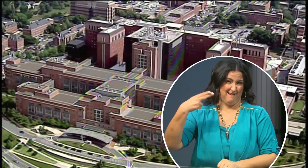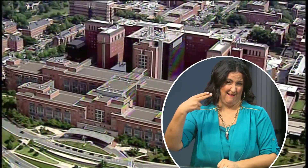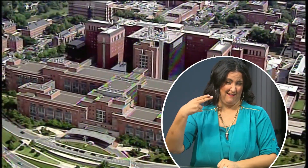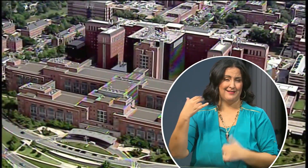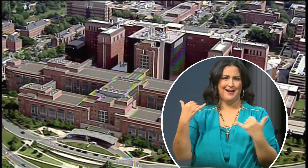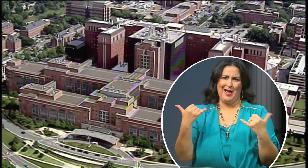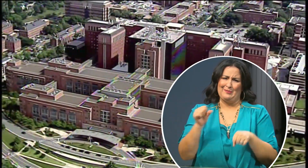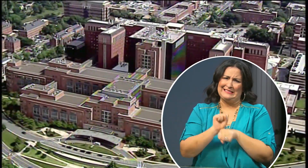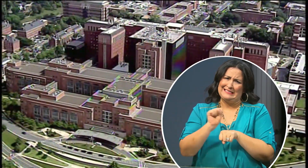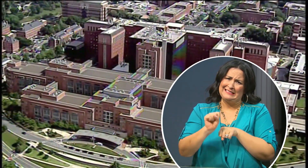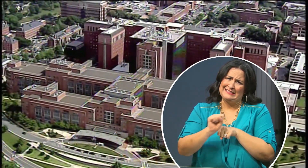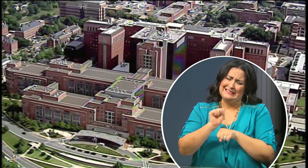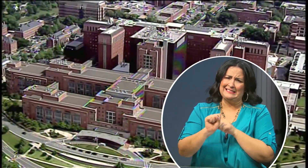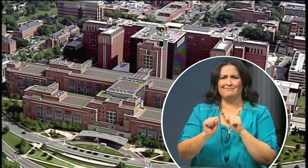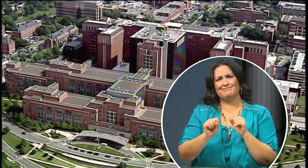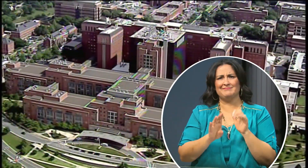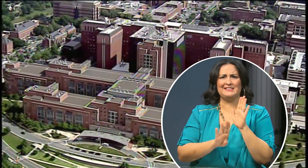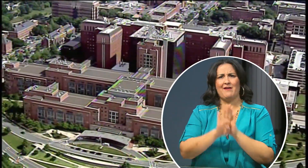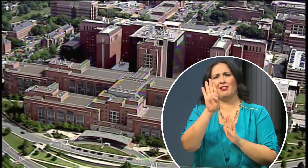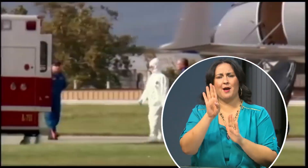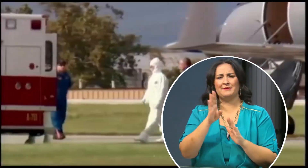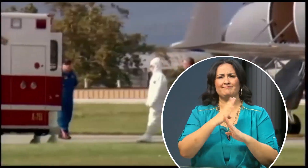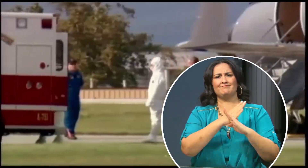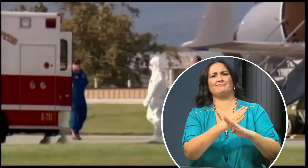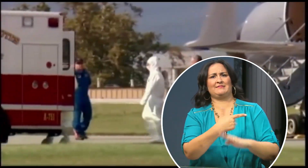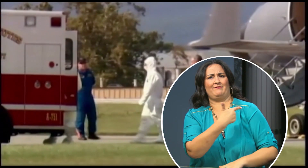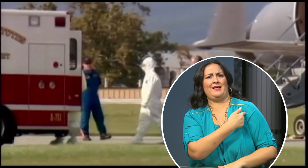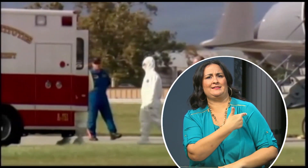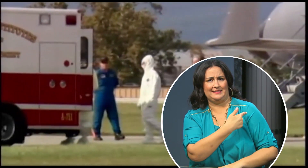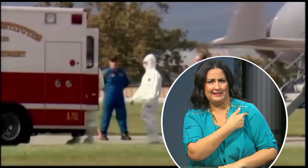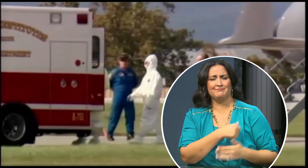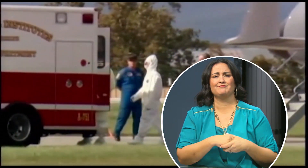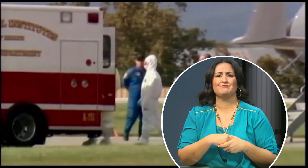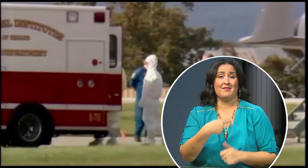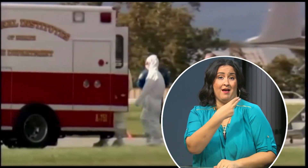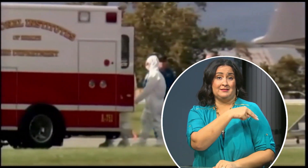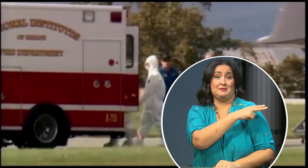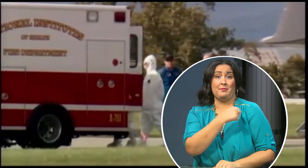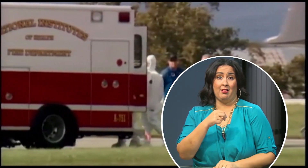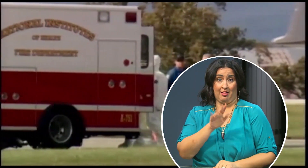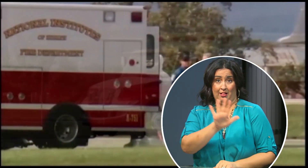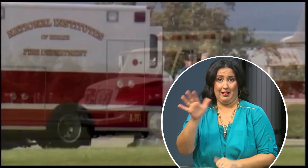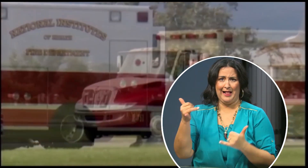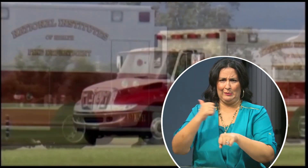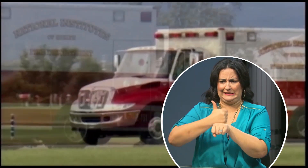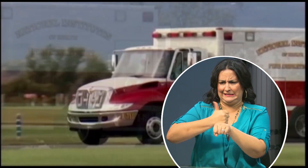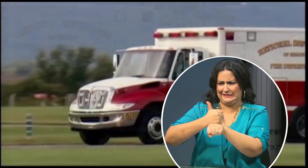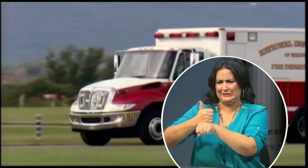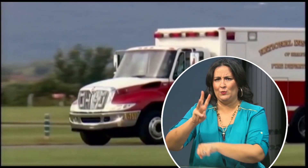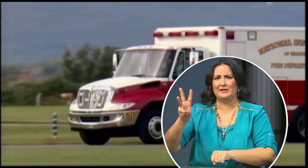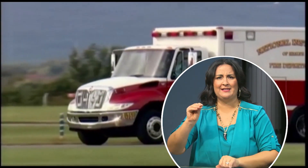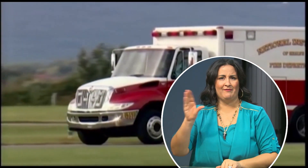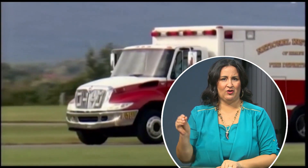a vaccine and hospitals are being set up across West Africa.